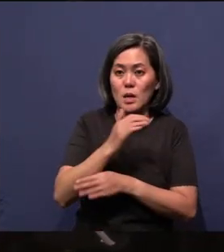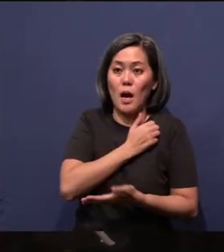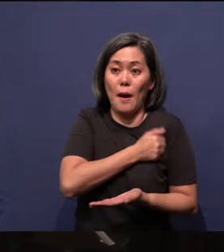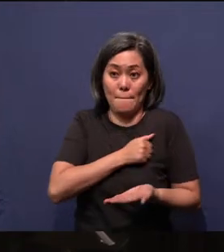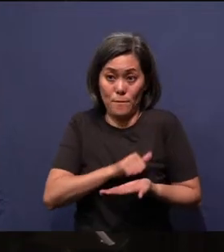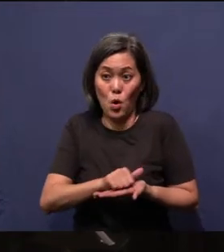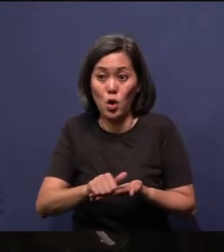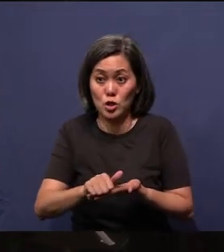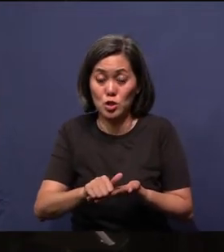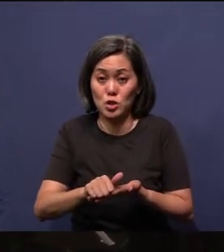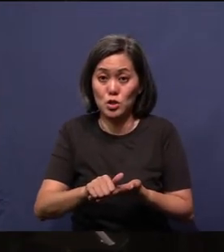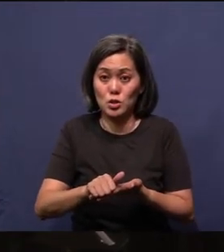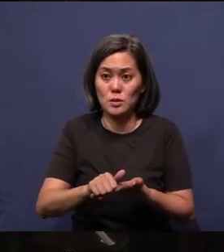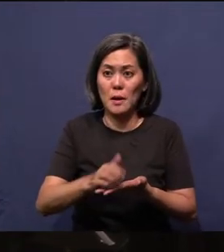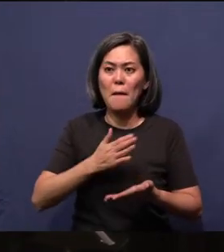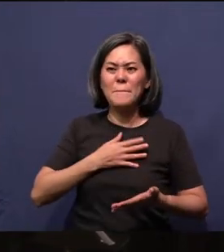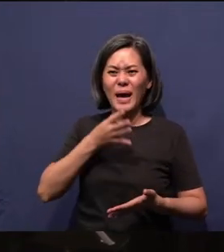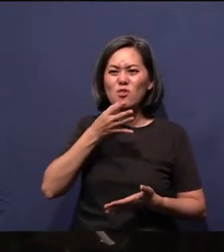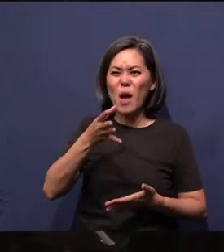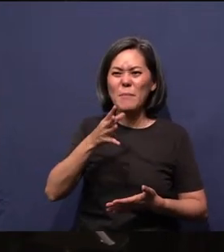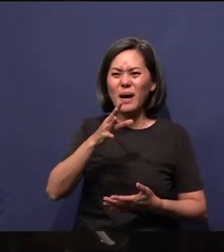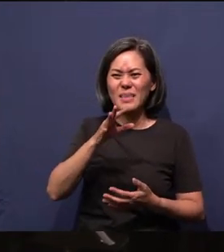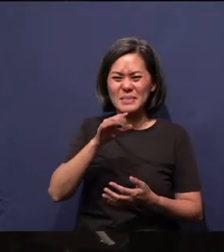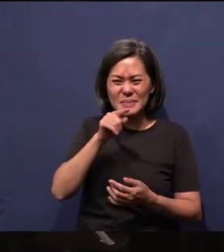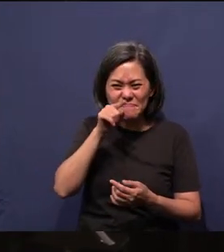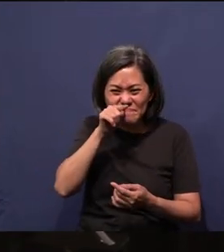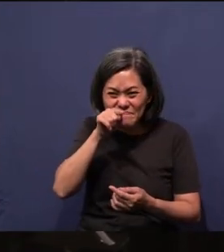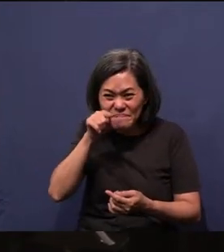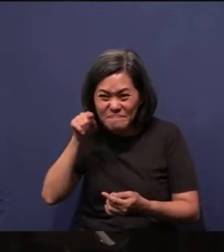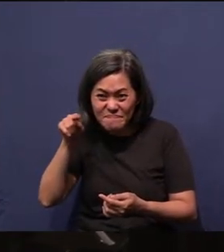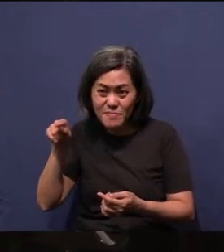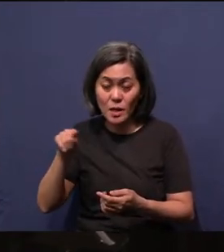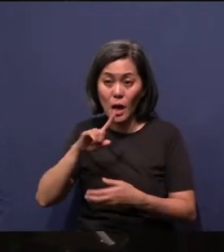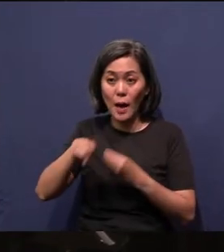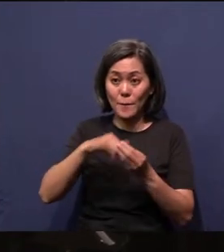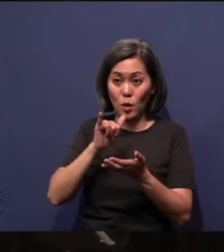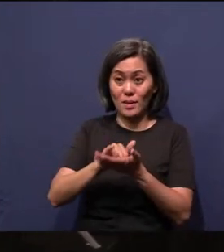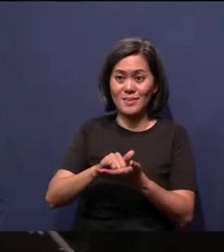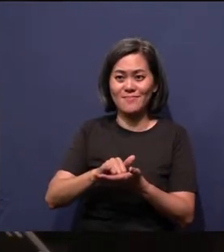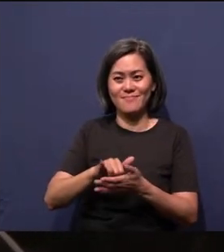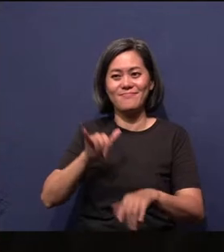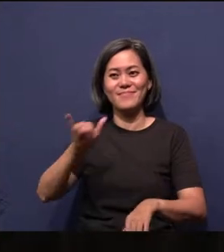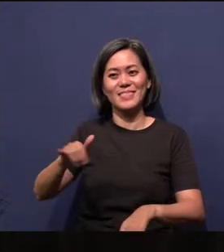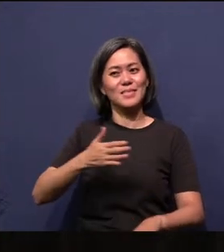So grandma was very particular about these kind of things. This is my Oma. But you